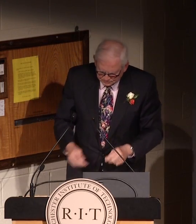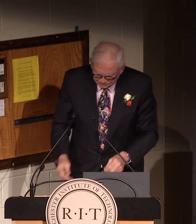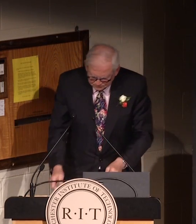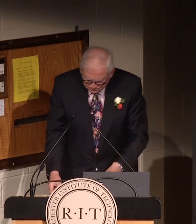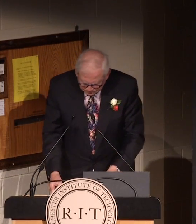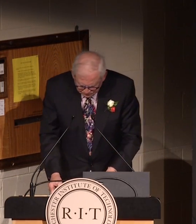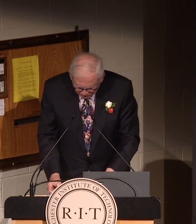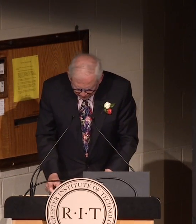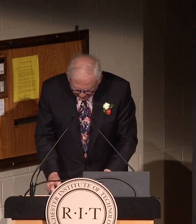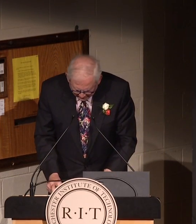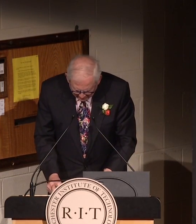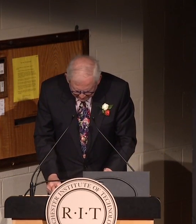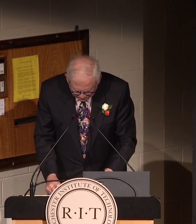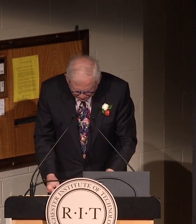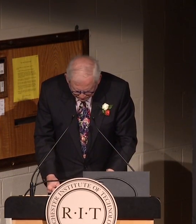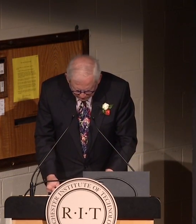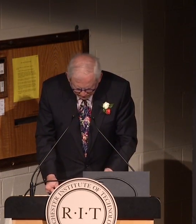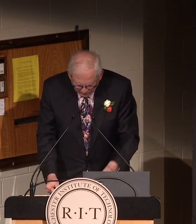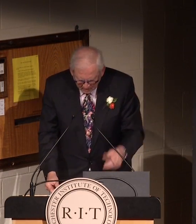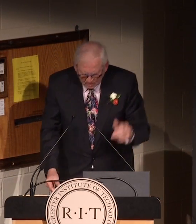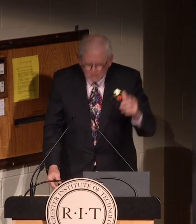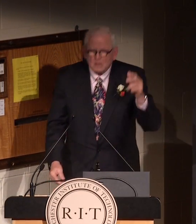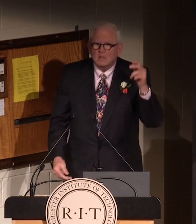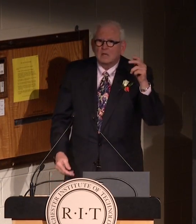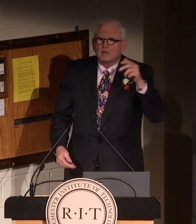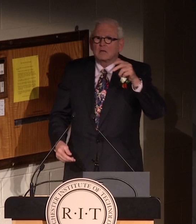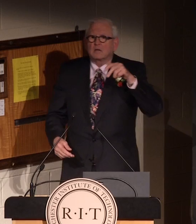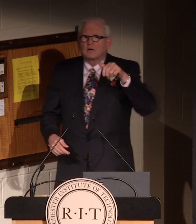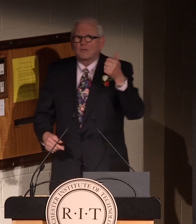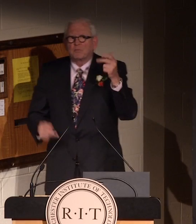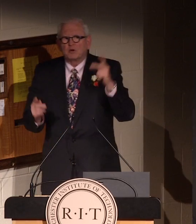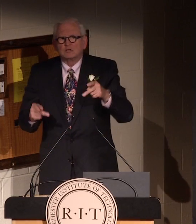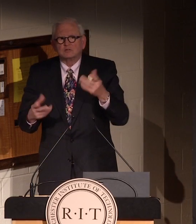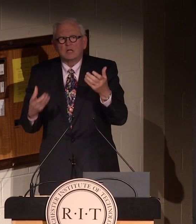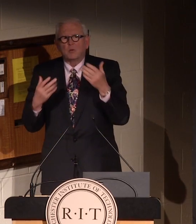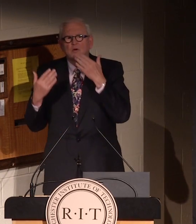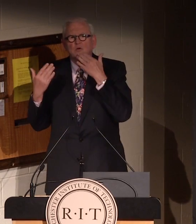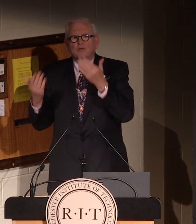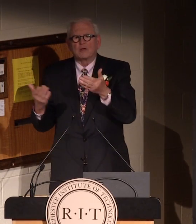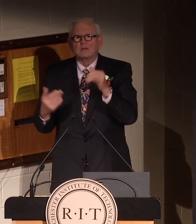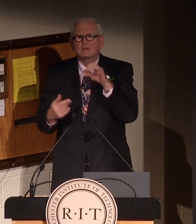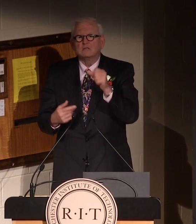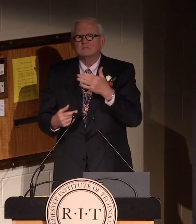deaf people to use the phone network.